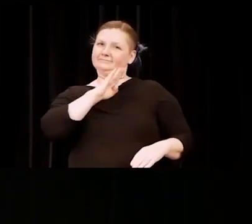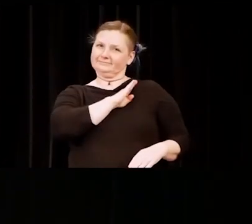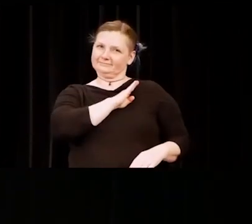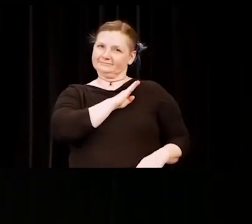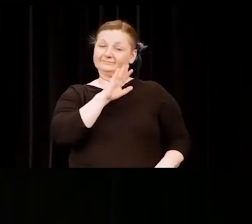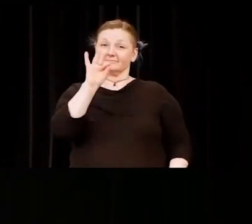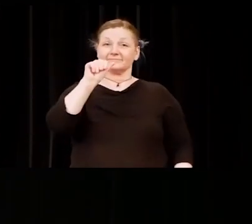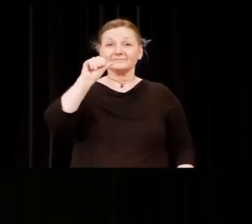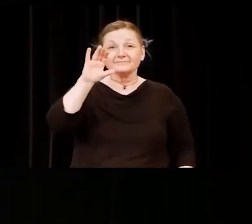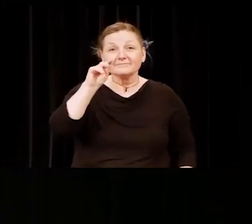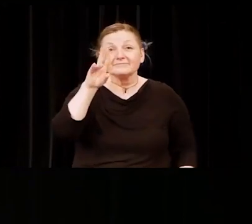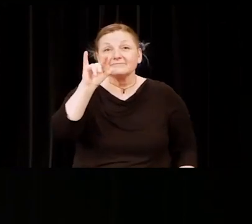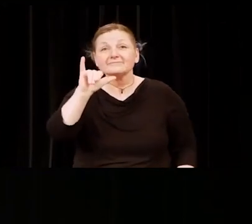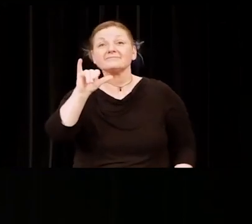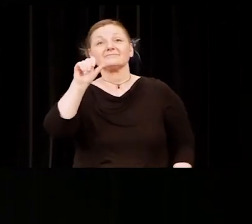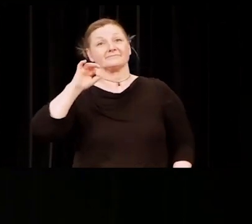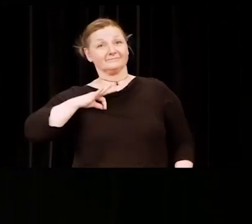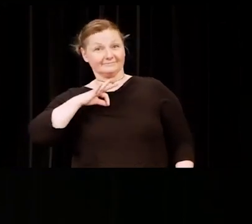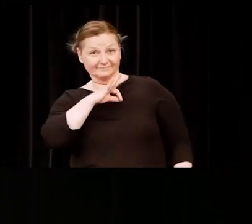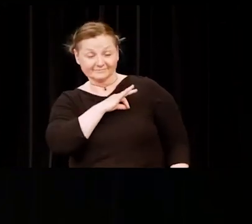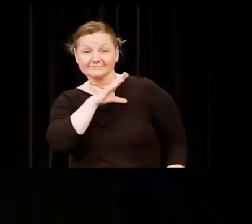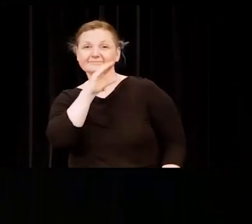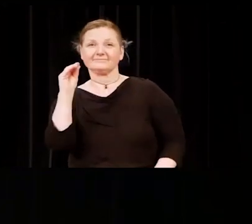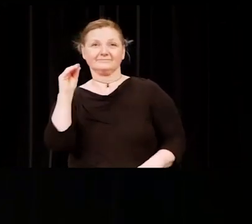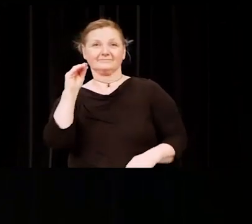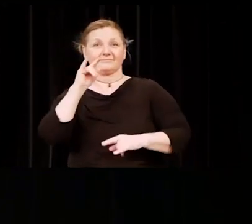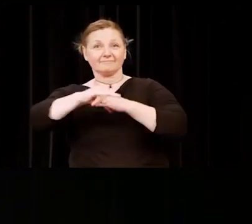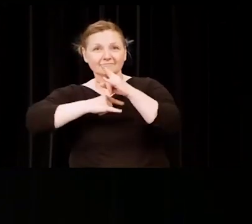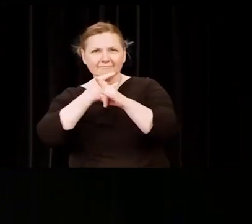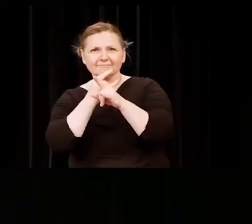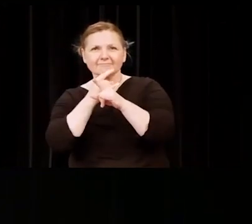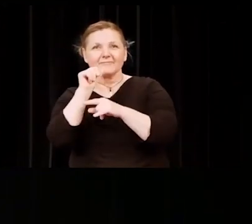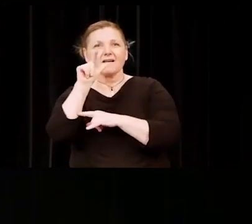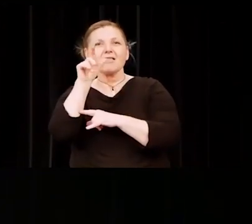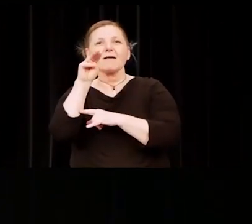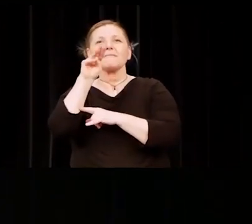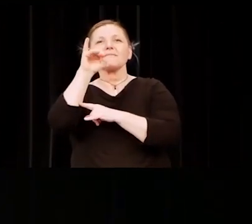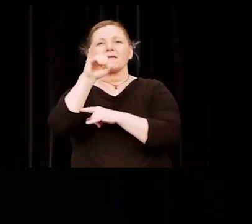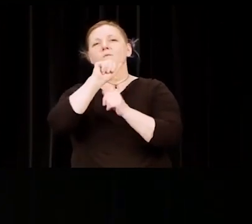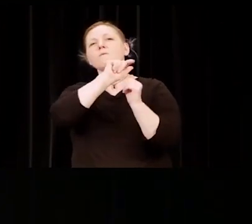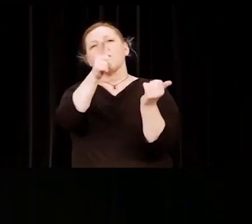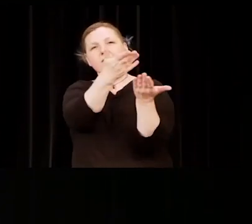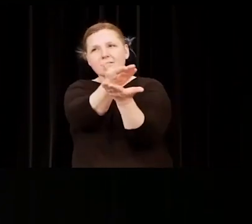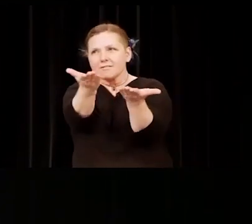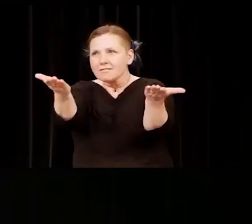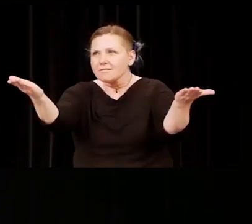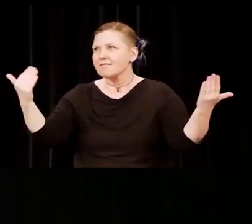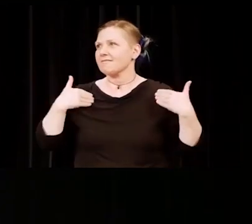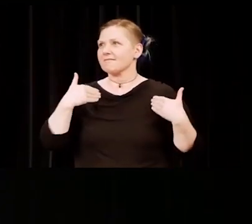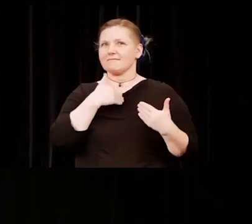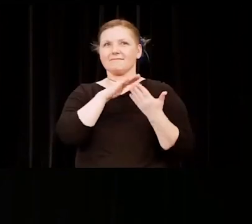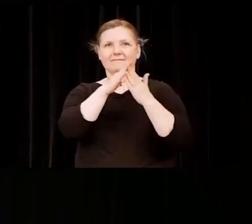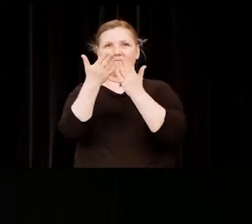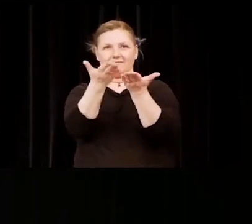our faculty, staff, alumni and all members of the HCC community joining us today.